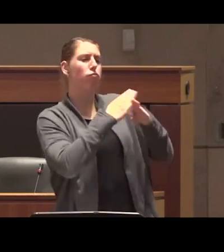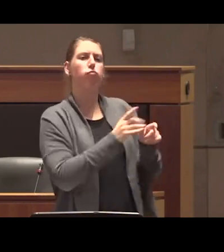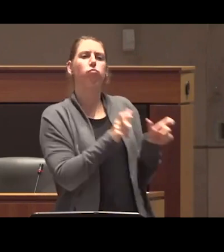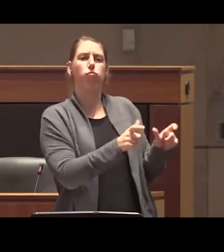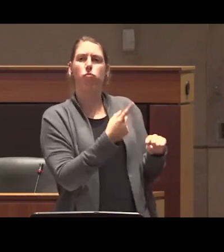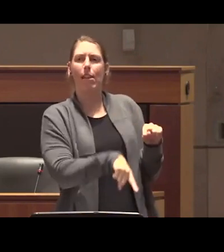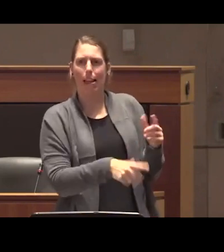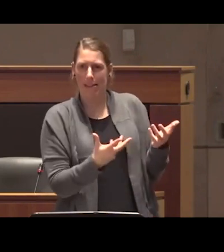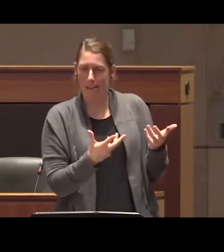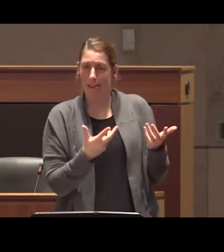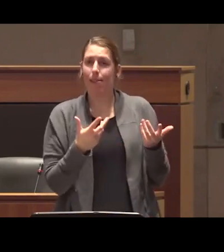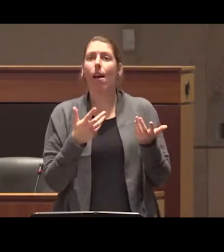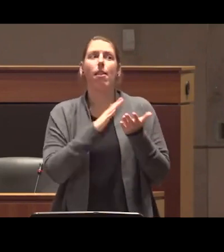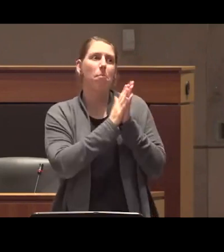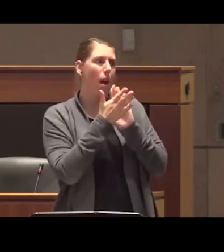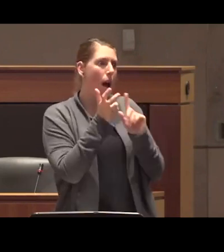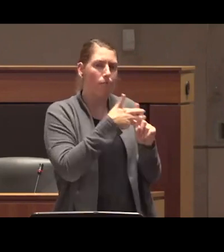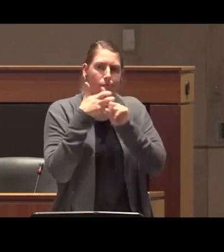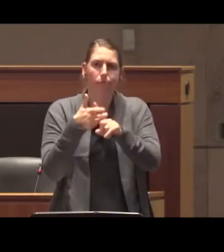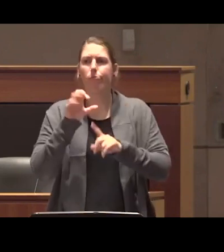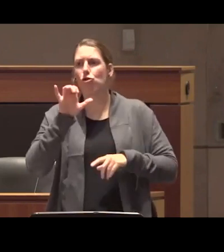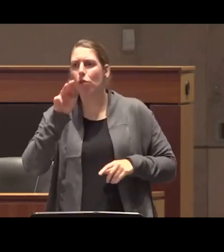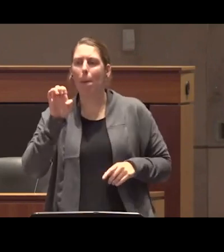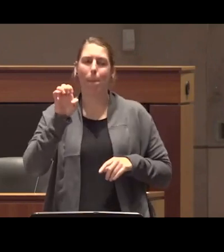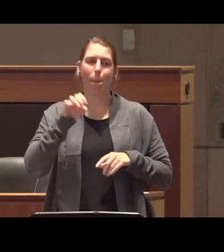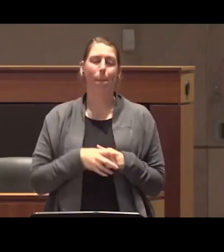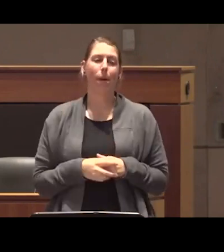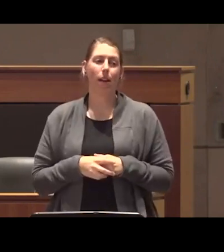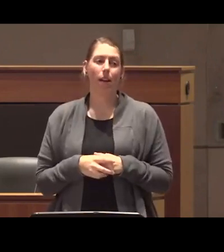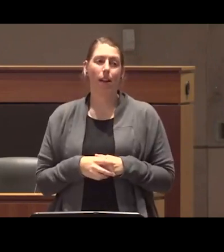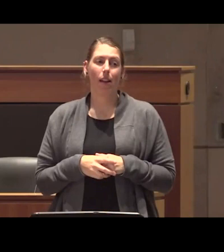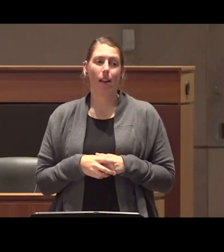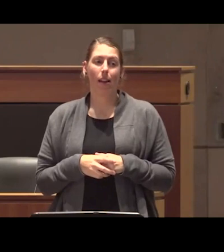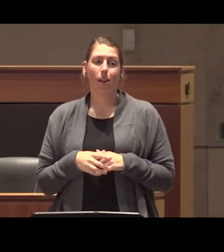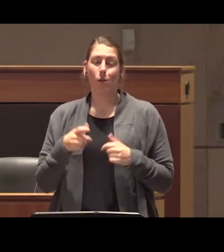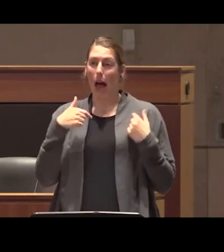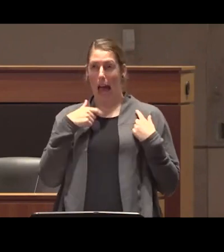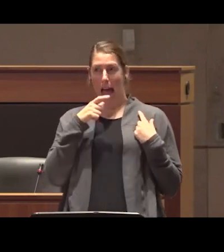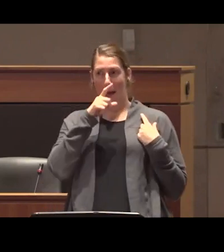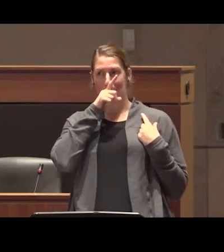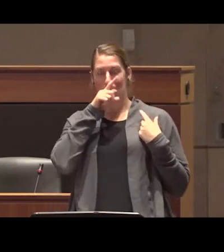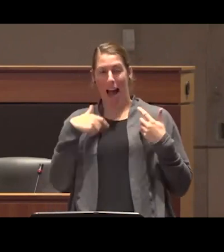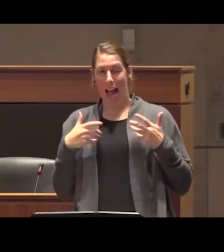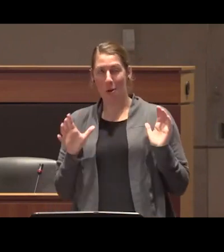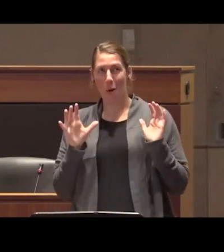and then ultimately criminalized so I will not not on record sit here and say you know advise